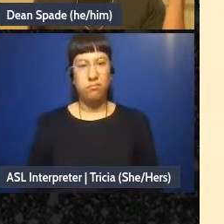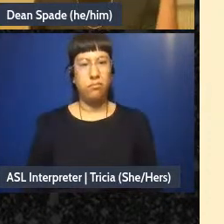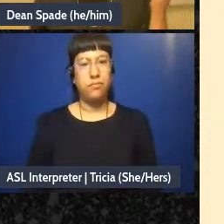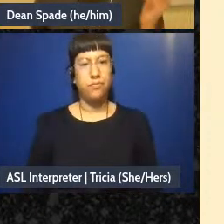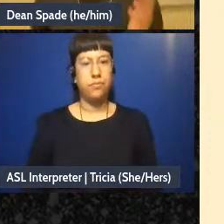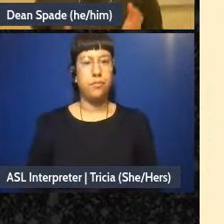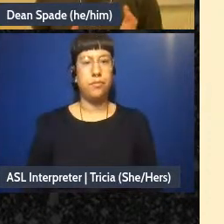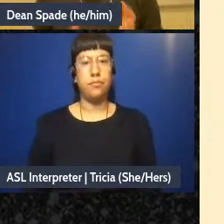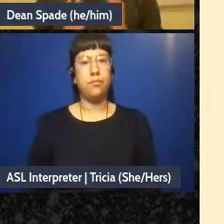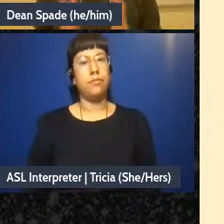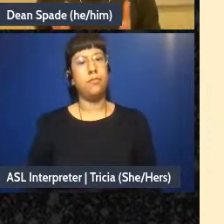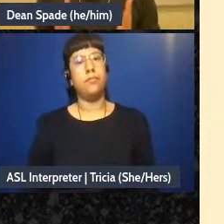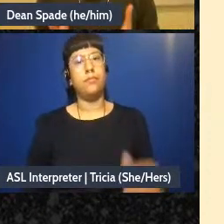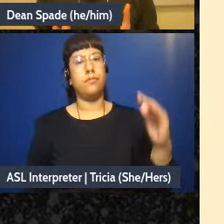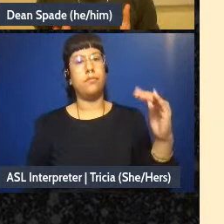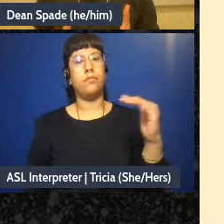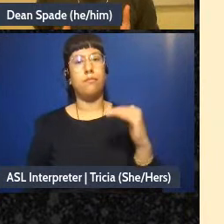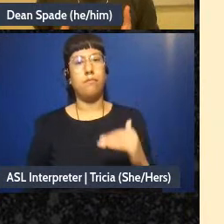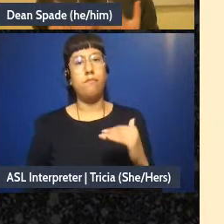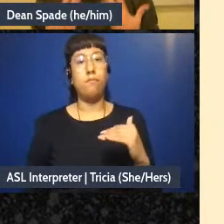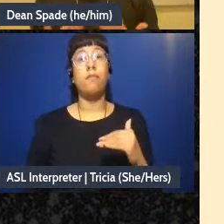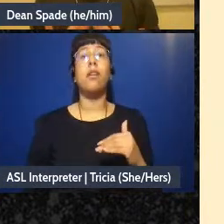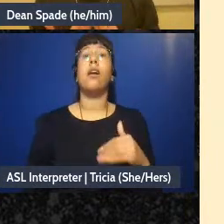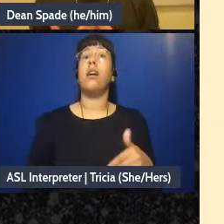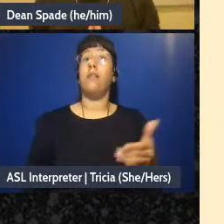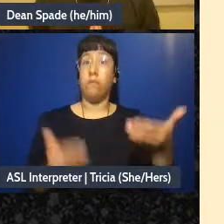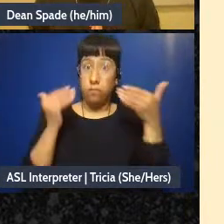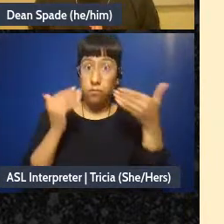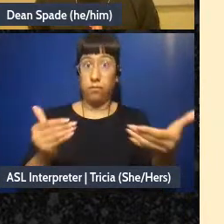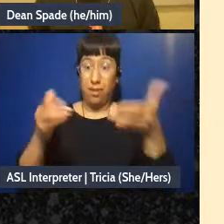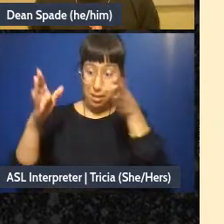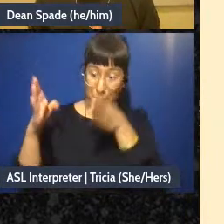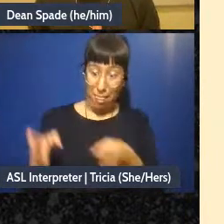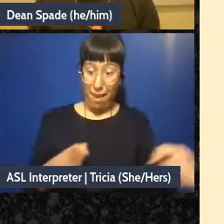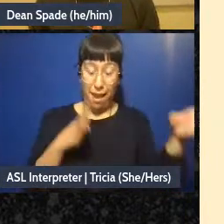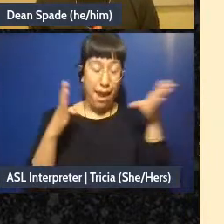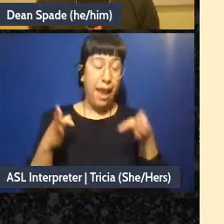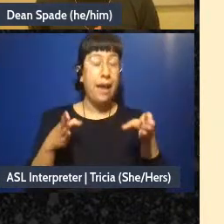And when we make the big plan, it often is a moment where we're like “right,